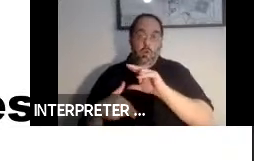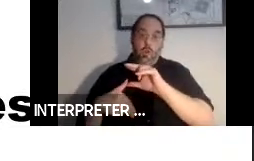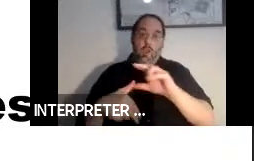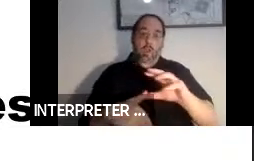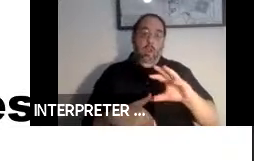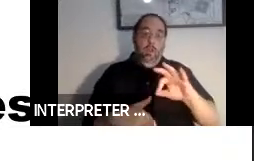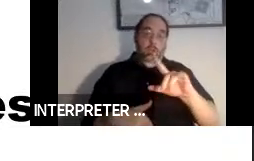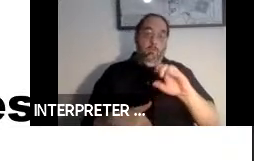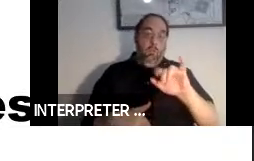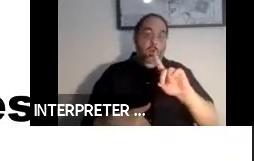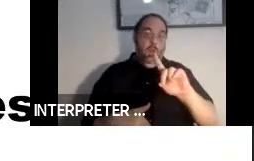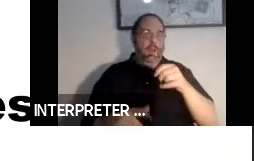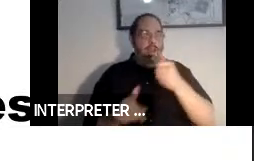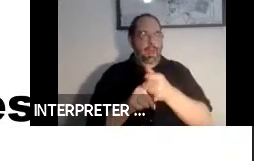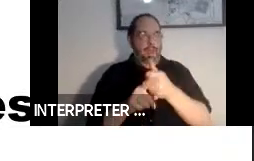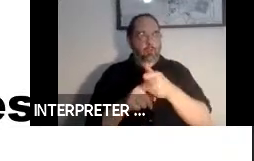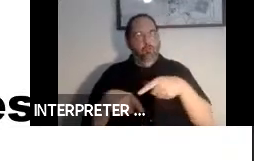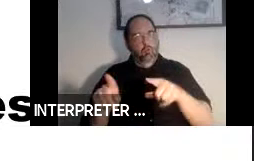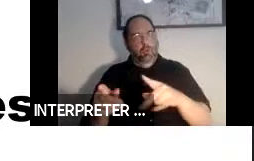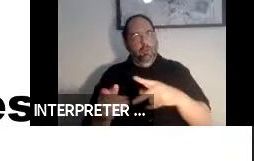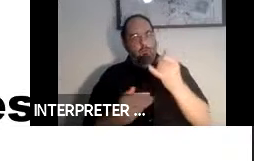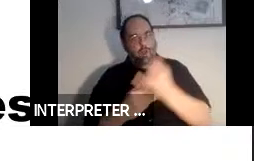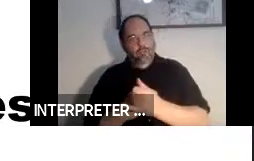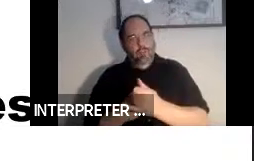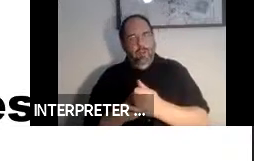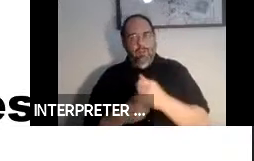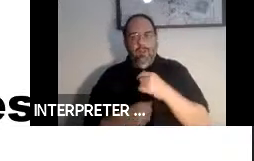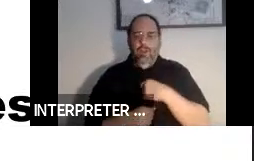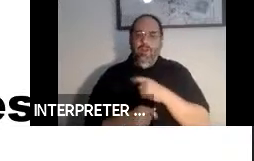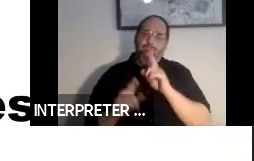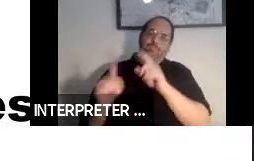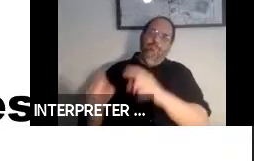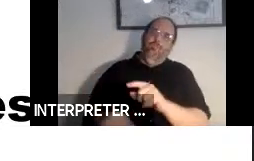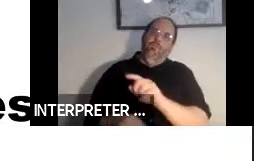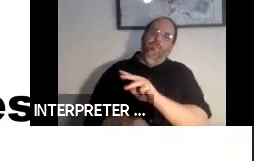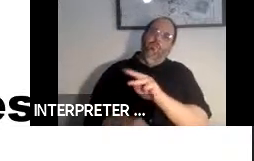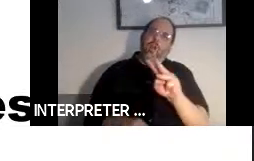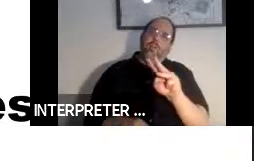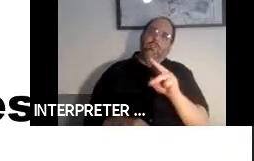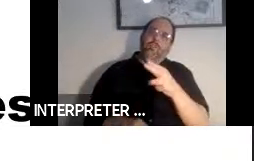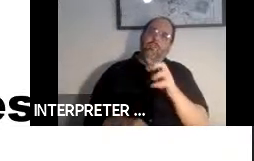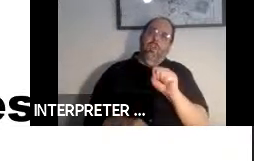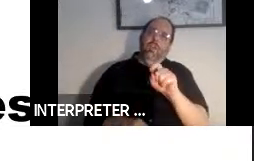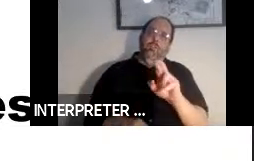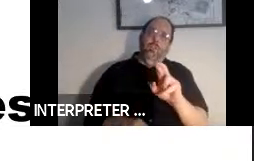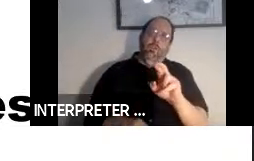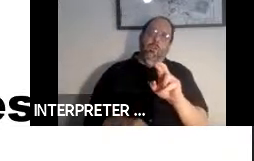while I was there and had to go up to Westchester to meet with the provider of